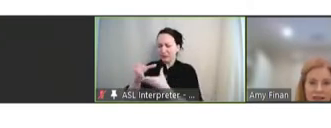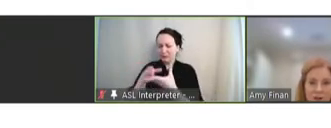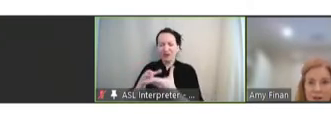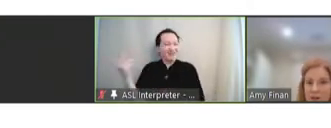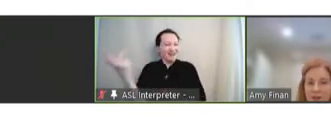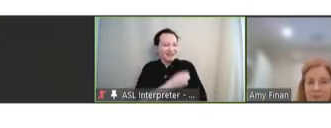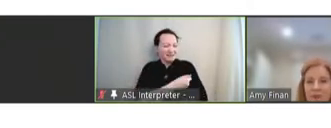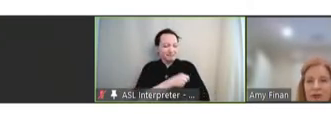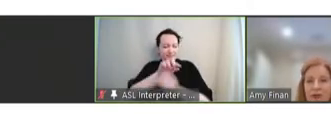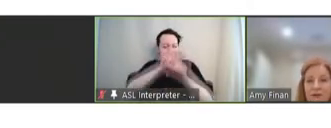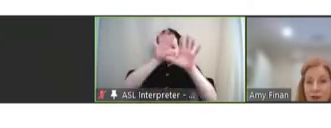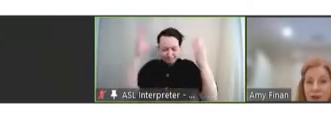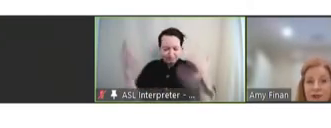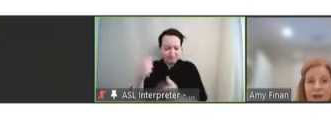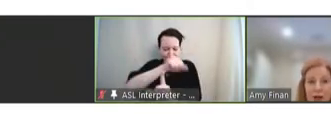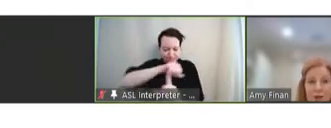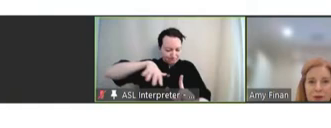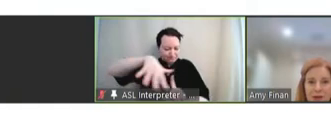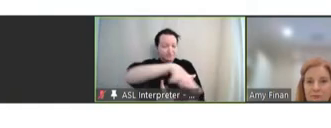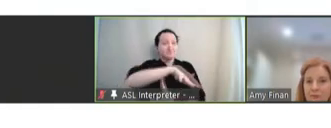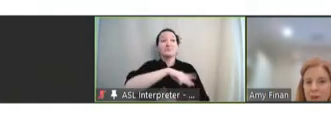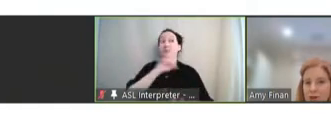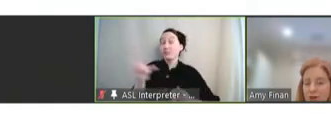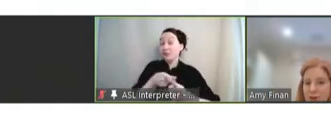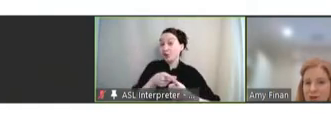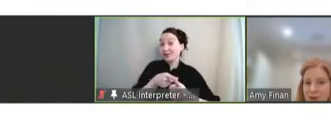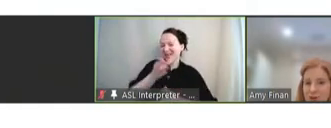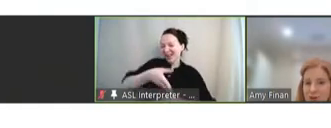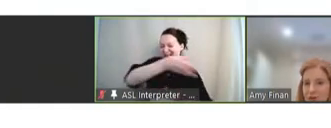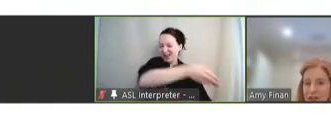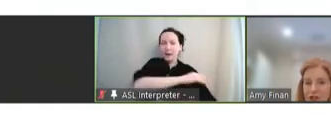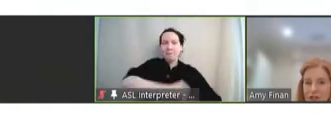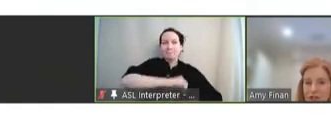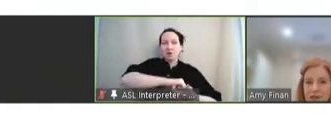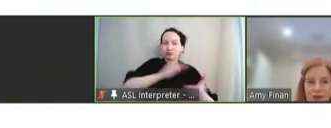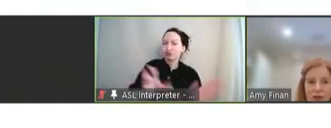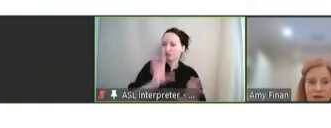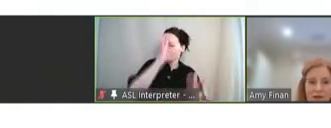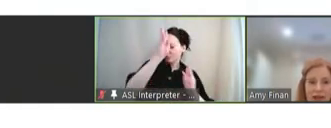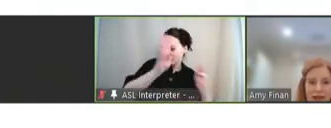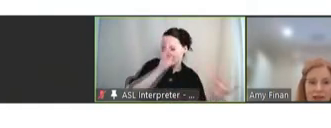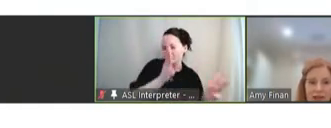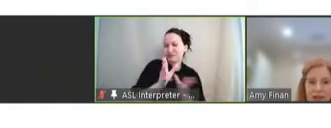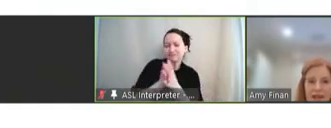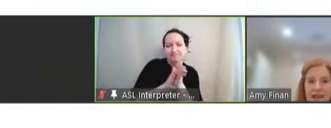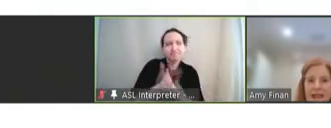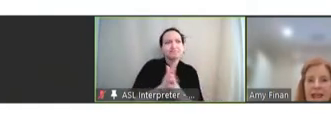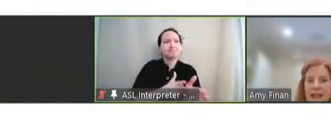ecosystem. First, upstream, partnerships foster innovation. They drive the vaccine agenda and